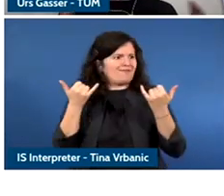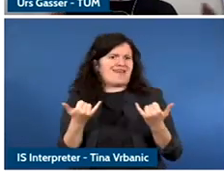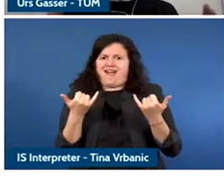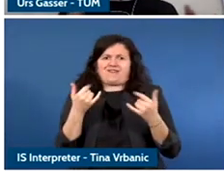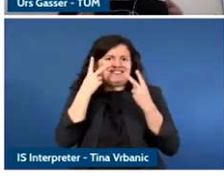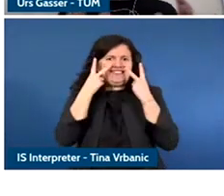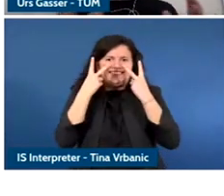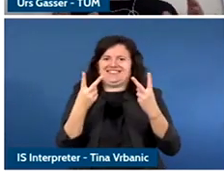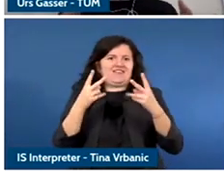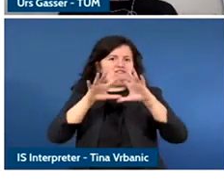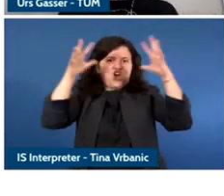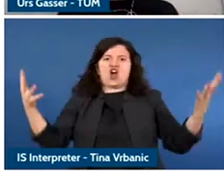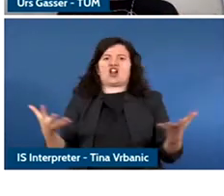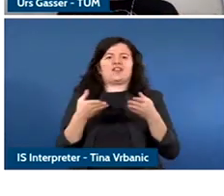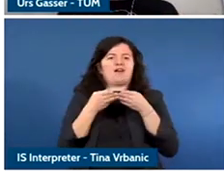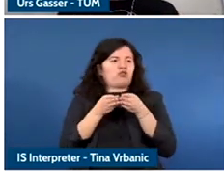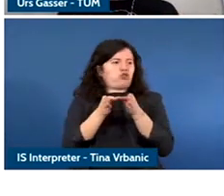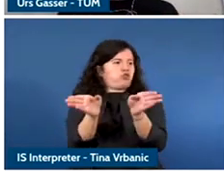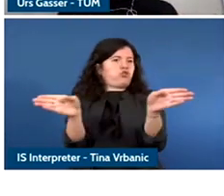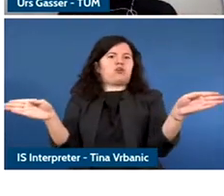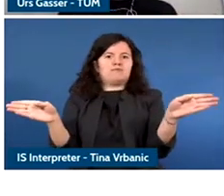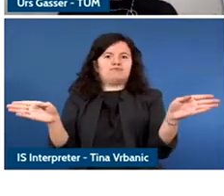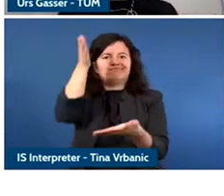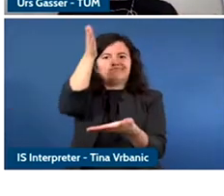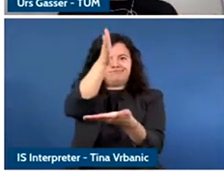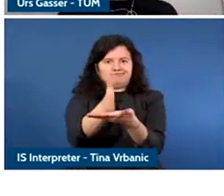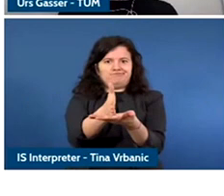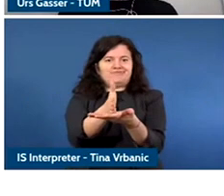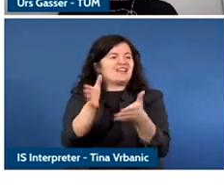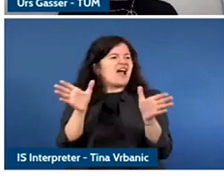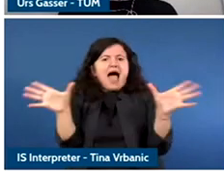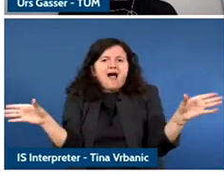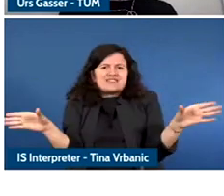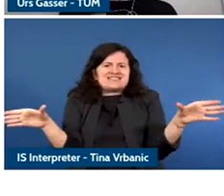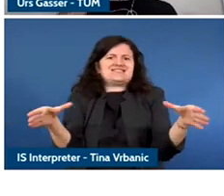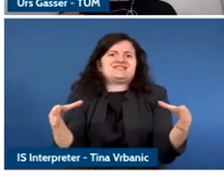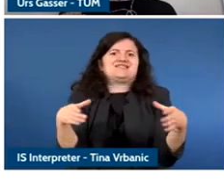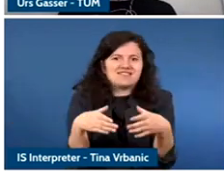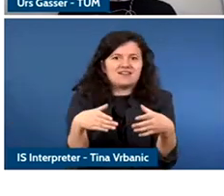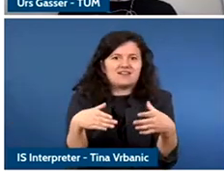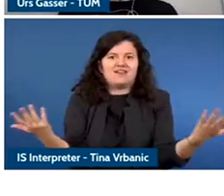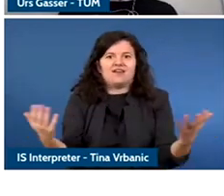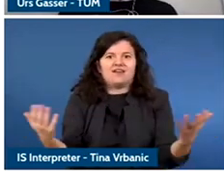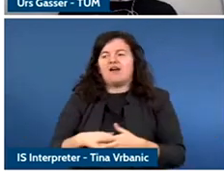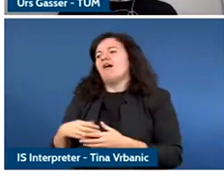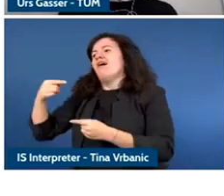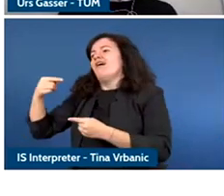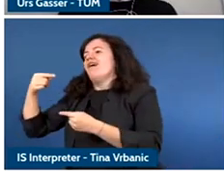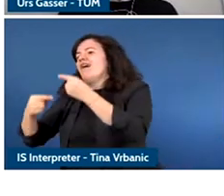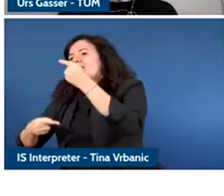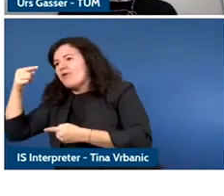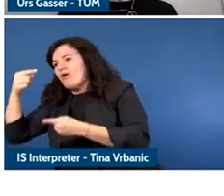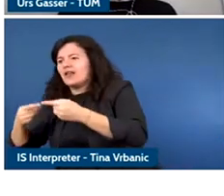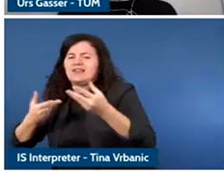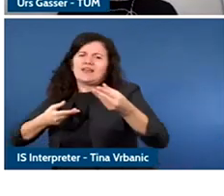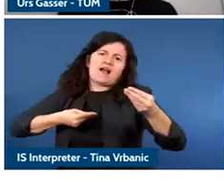We have many larger societal questions and questions of political economy that